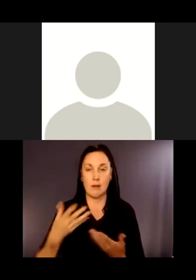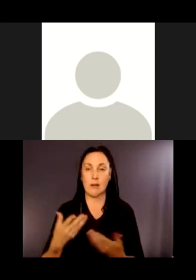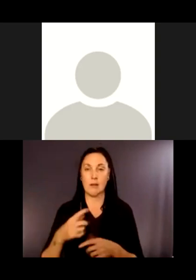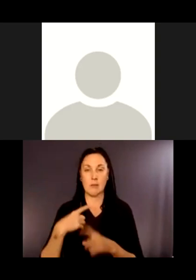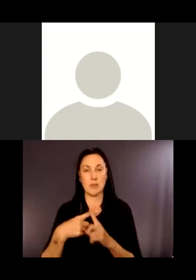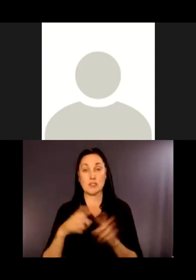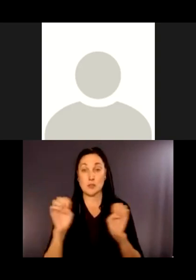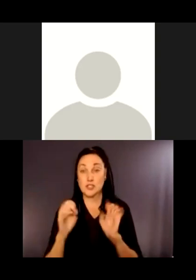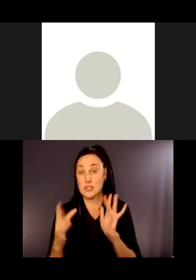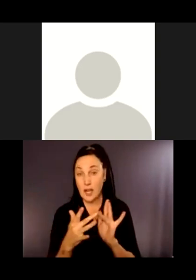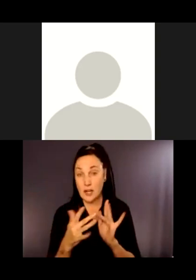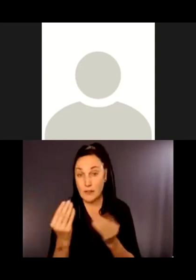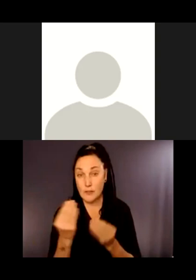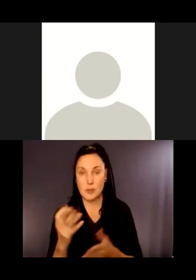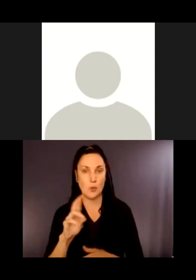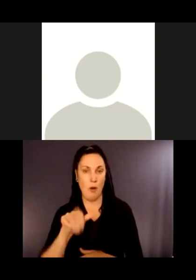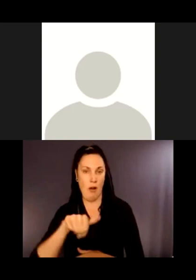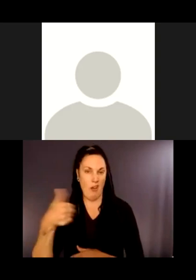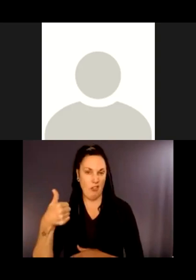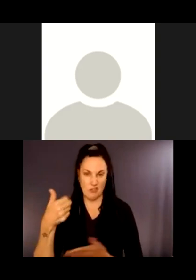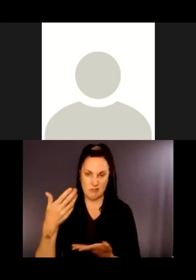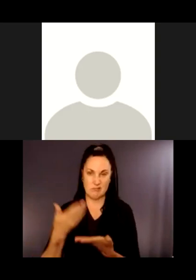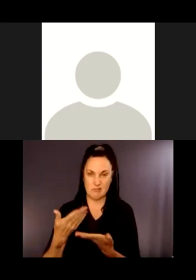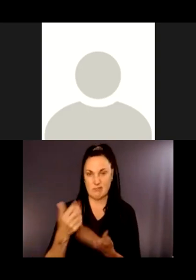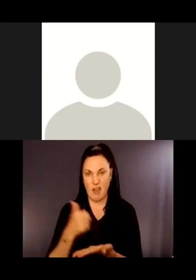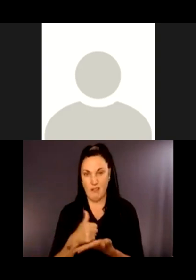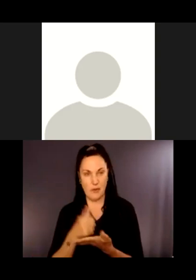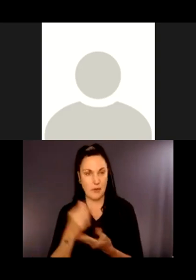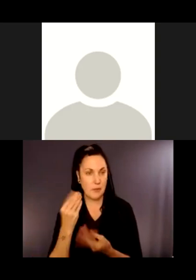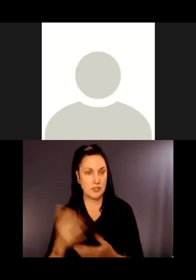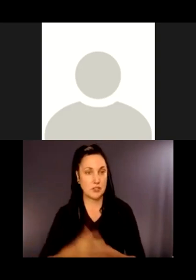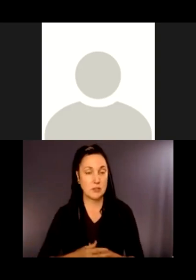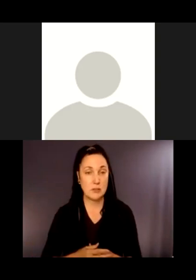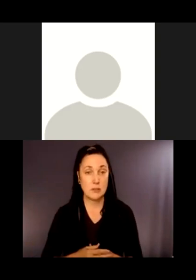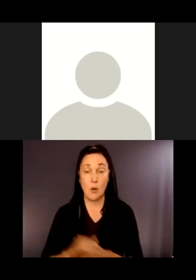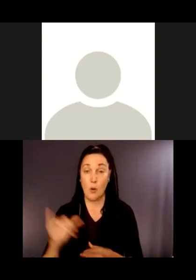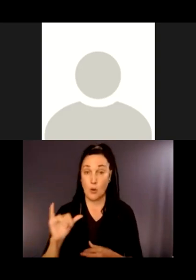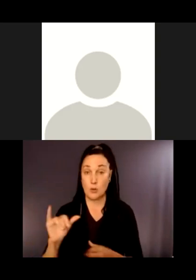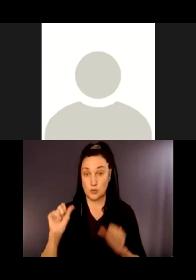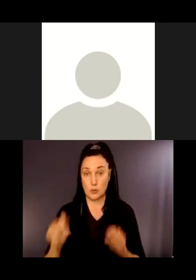information that might be useful. So this sign could also be paired with a brochure or online